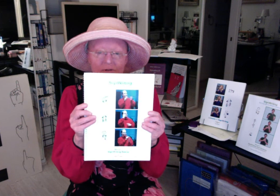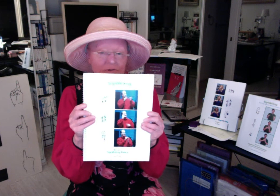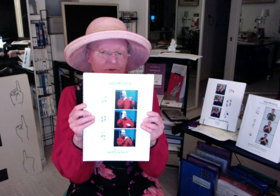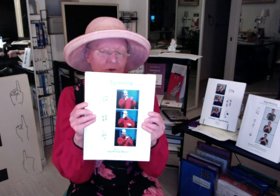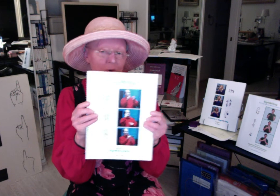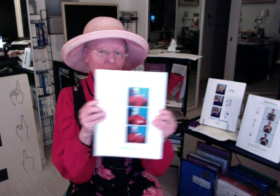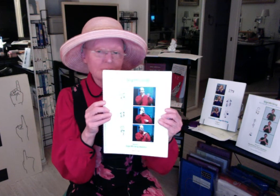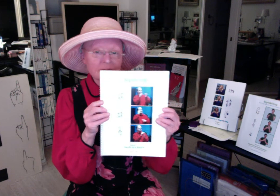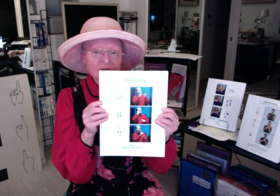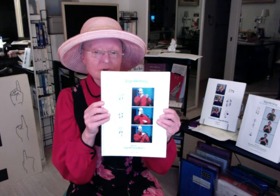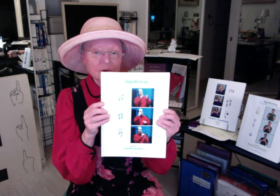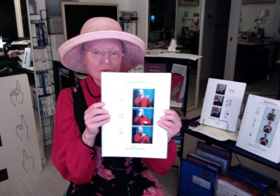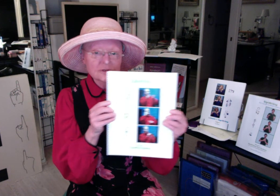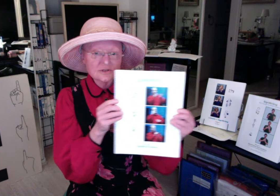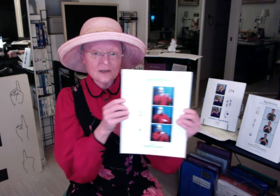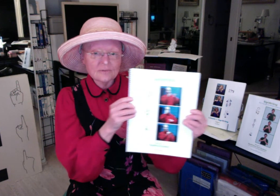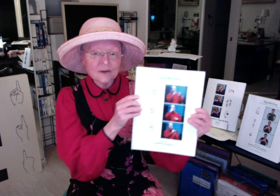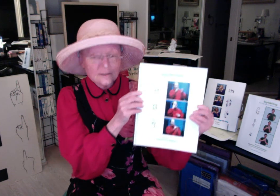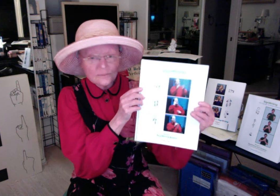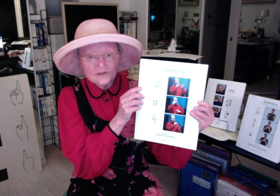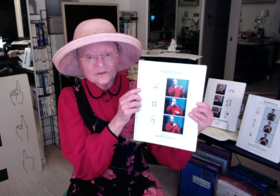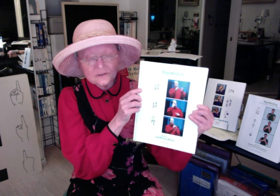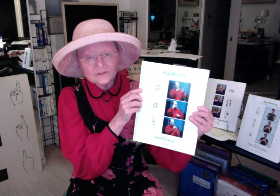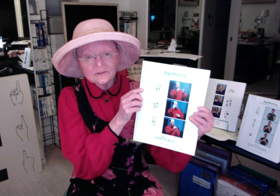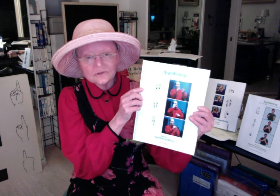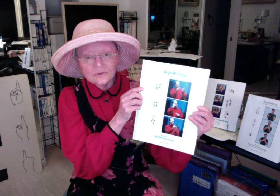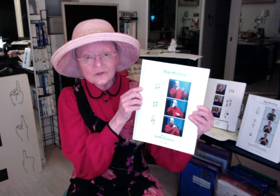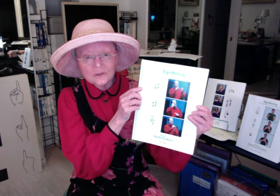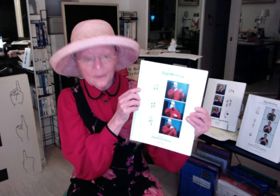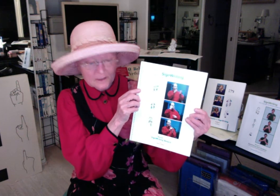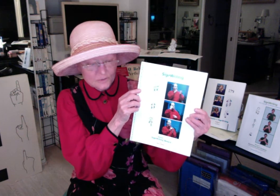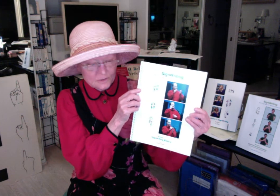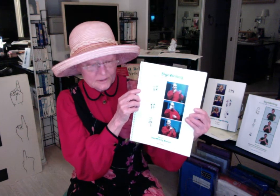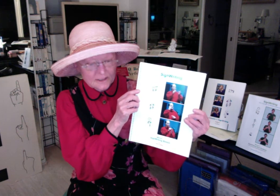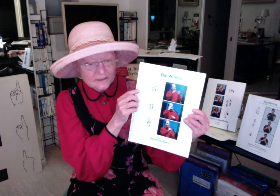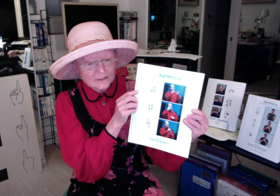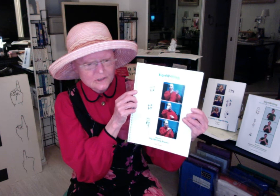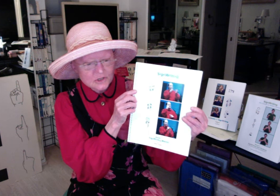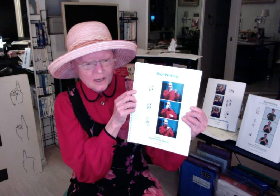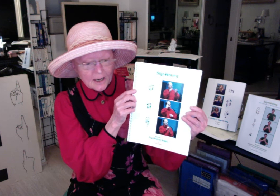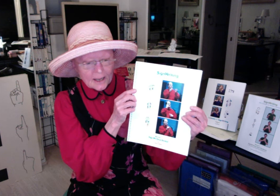ago. It's called the "SignWriting Basics Instruction Manual" in English and a